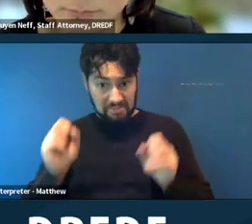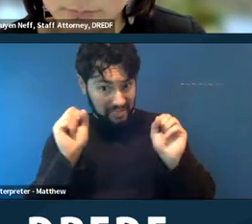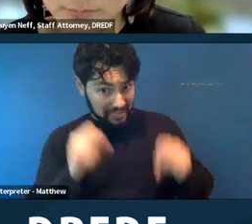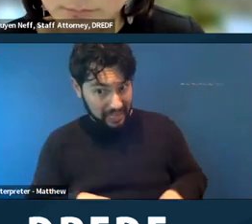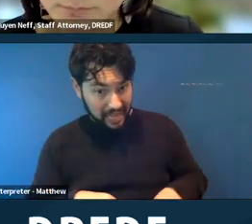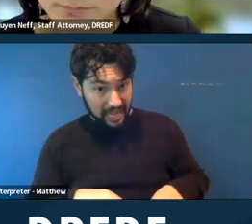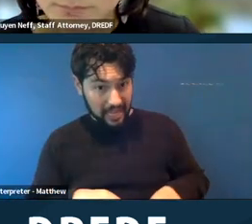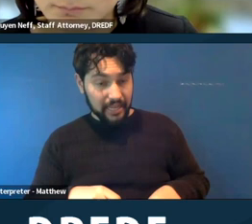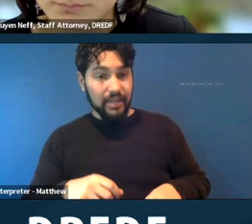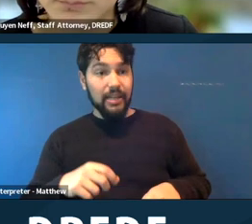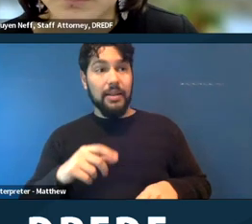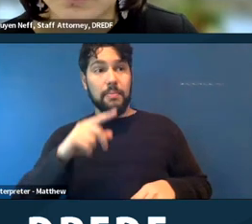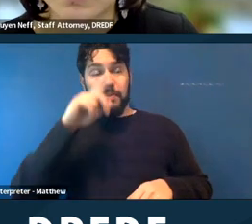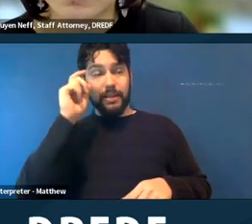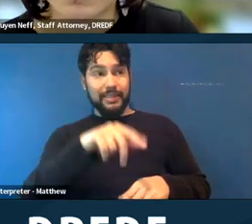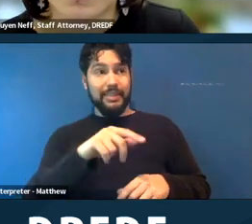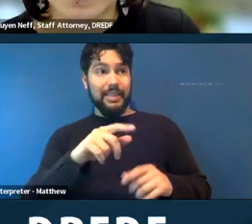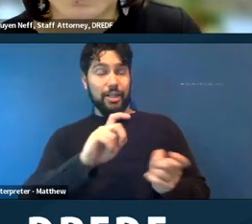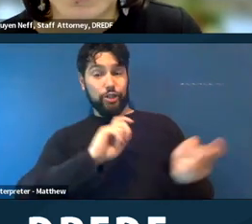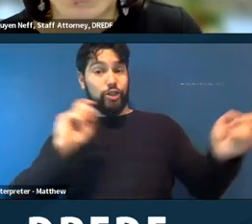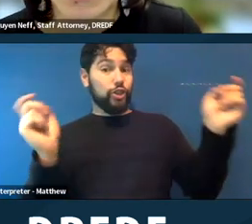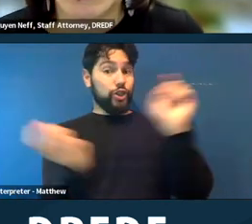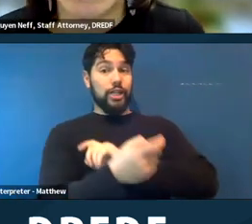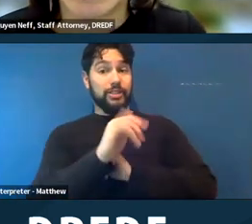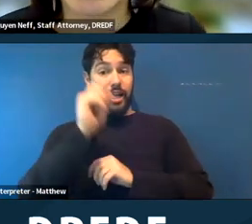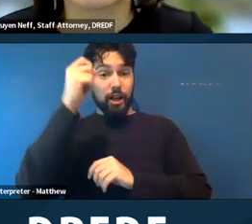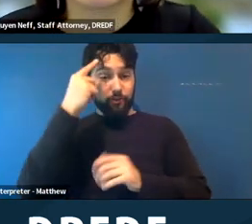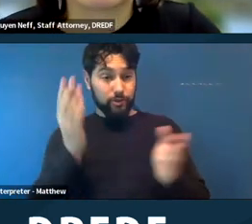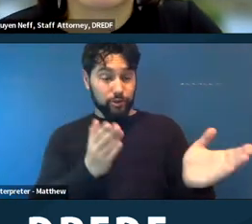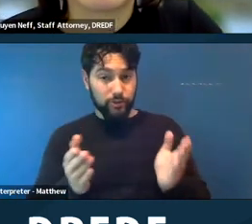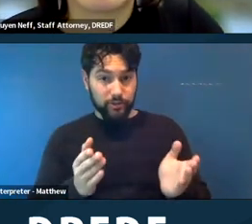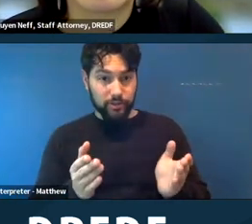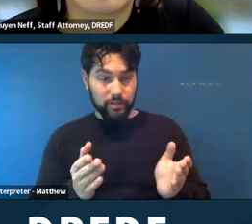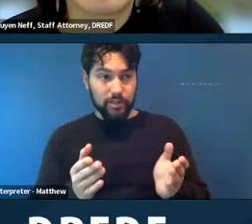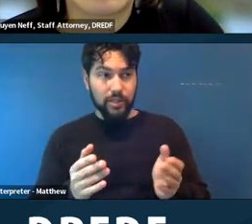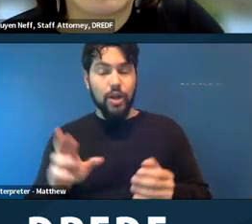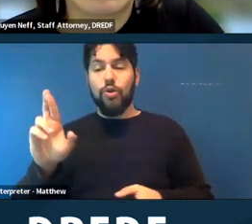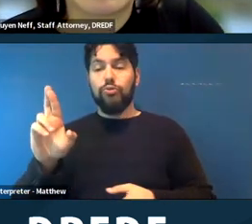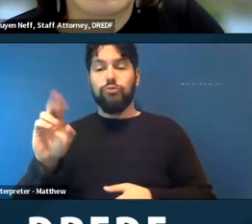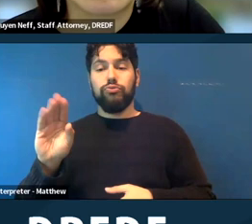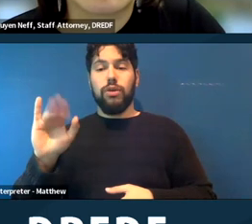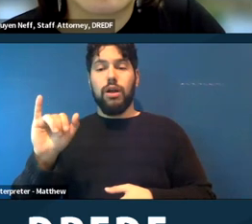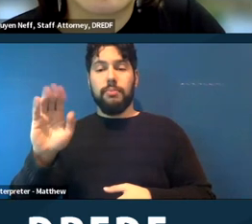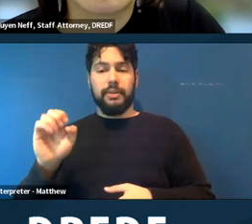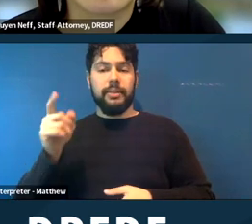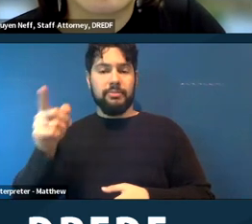changes the government's service? And Robbie actually just posted an answer,